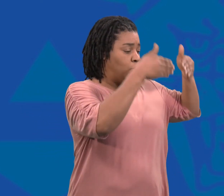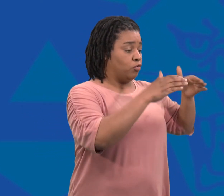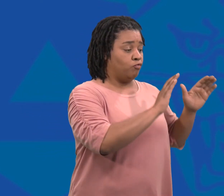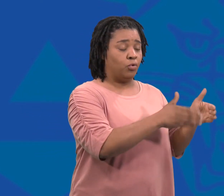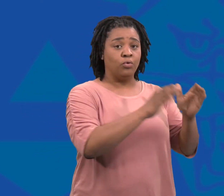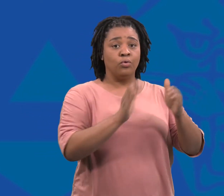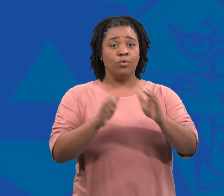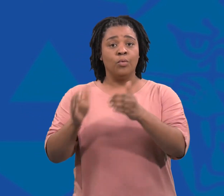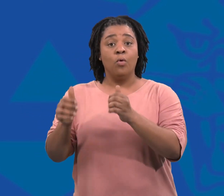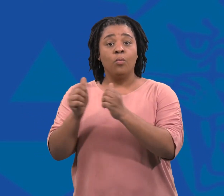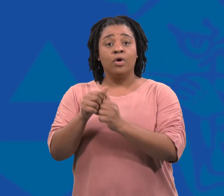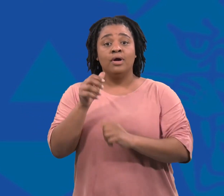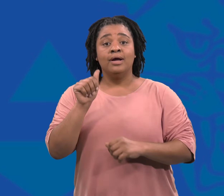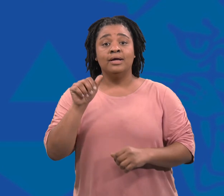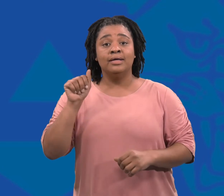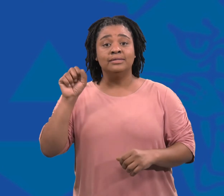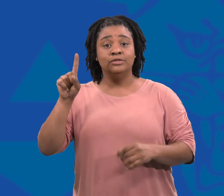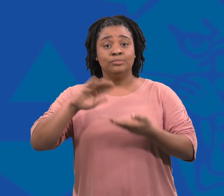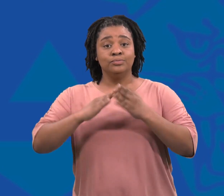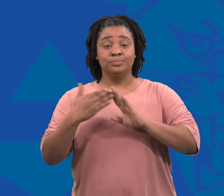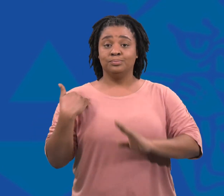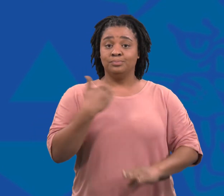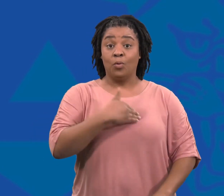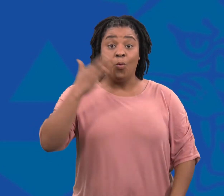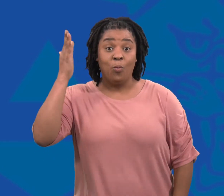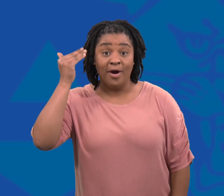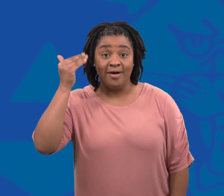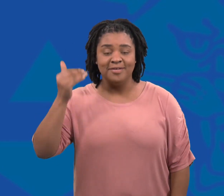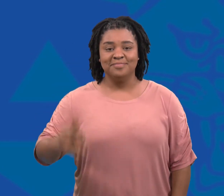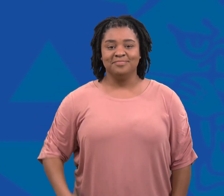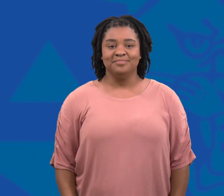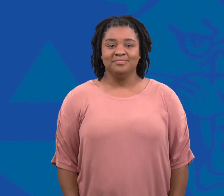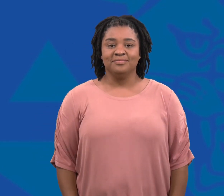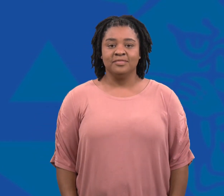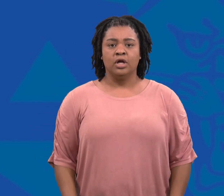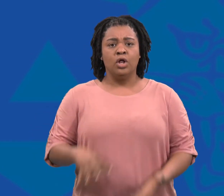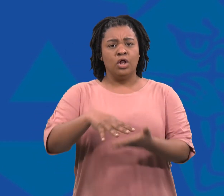and hosted several focus groups with AASD community members